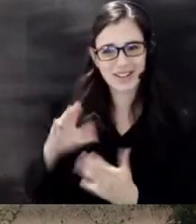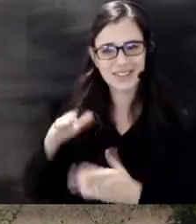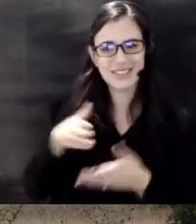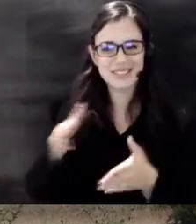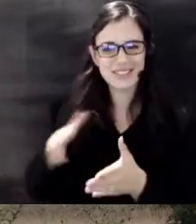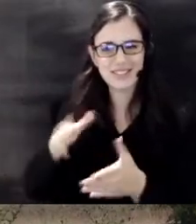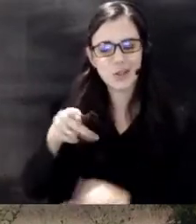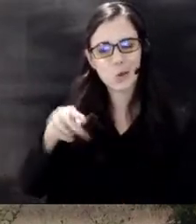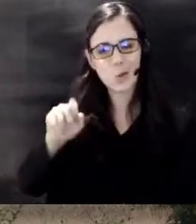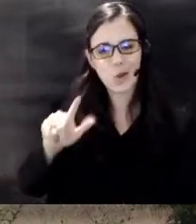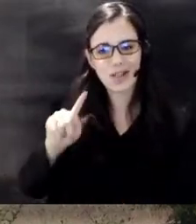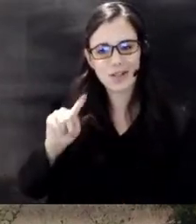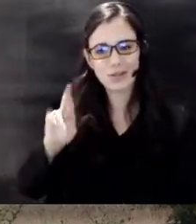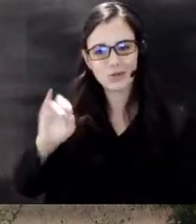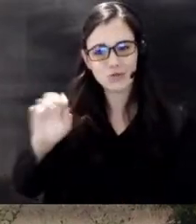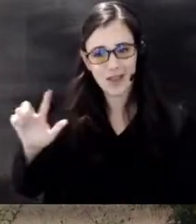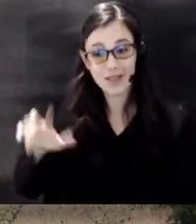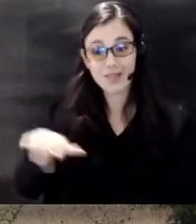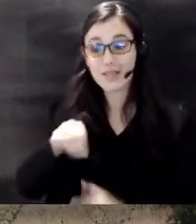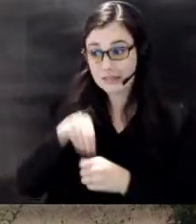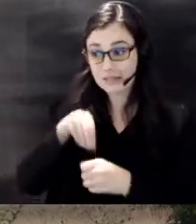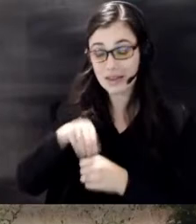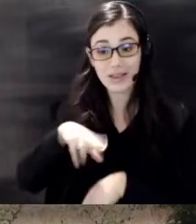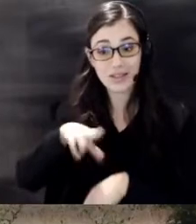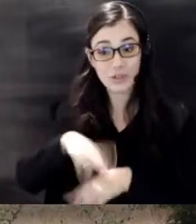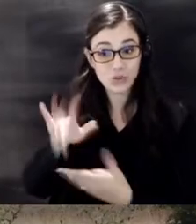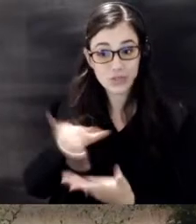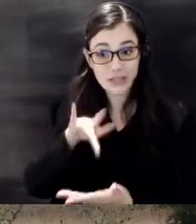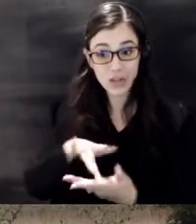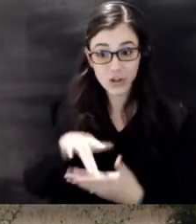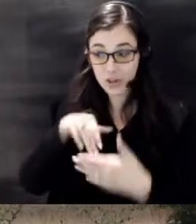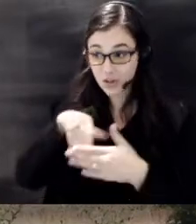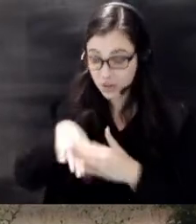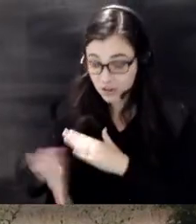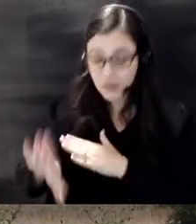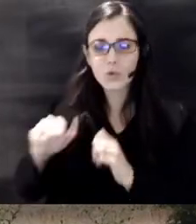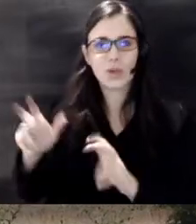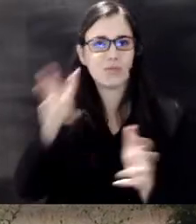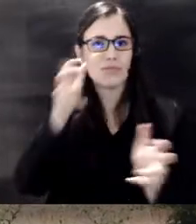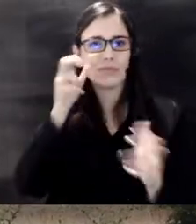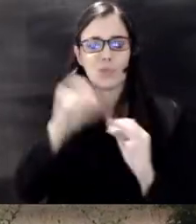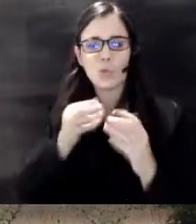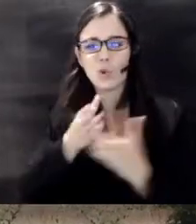once inside the Nature Center you can soak in more art through nature photography courtesy